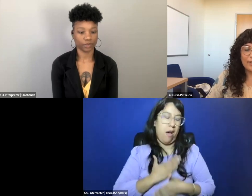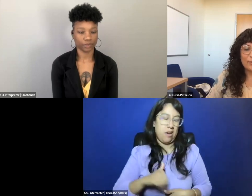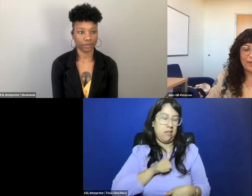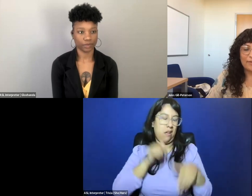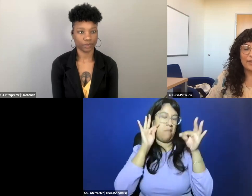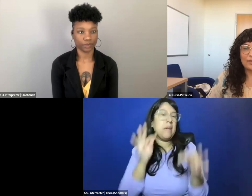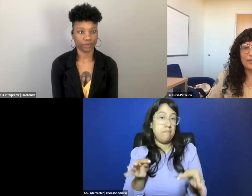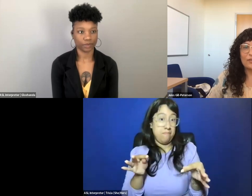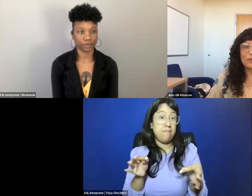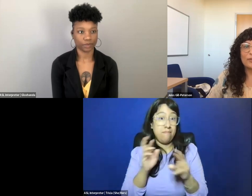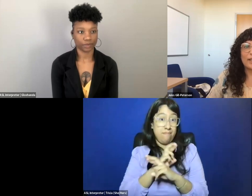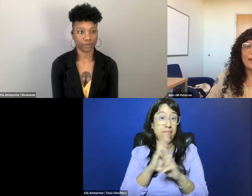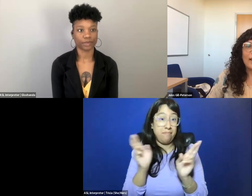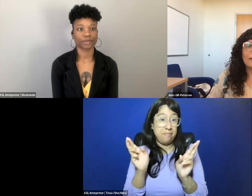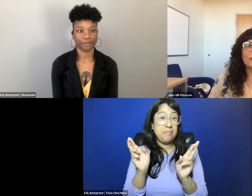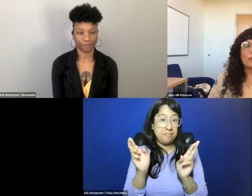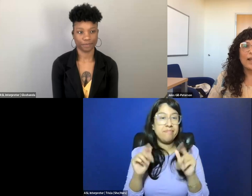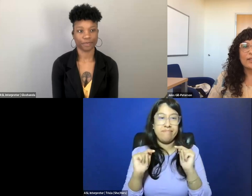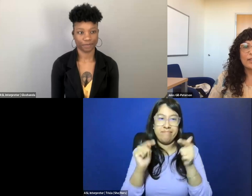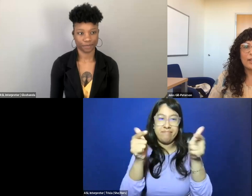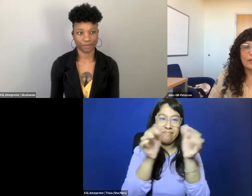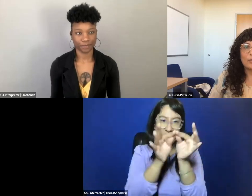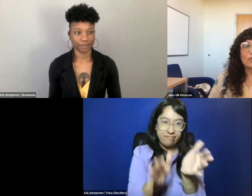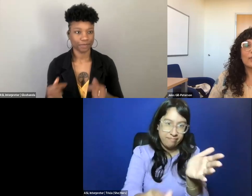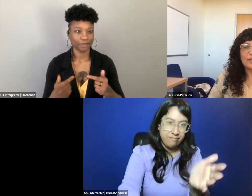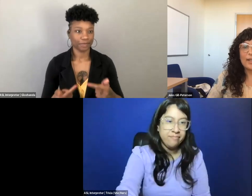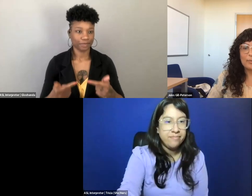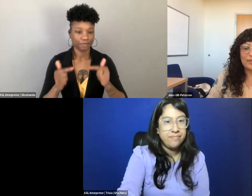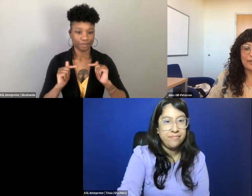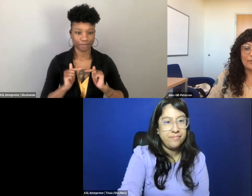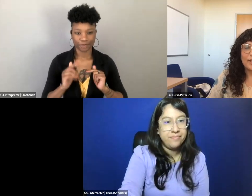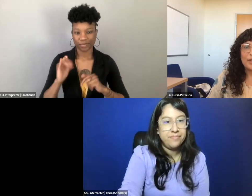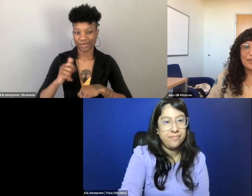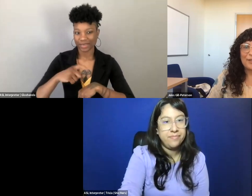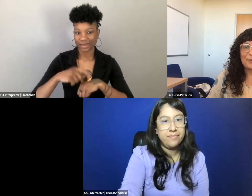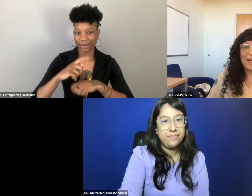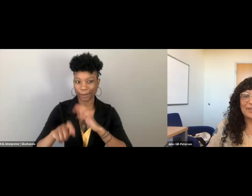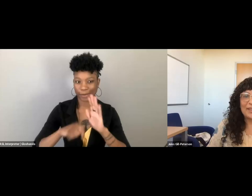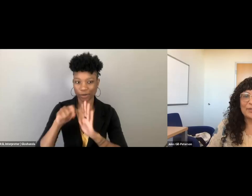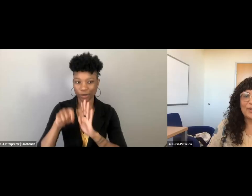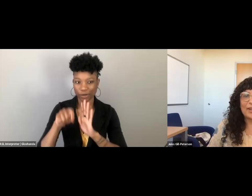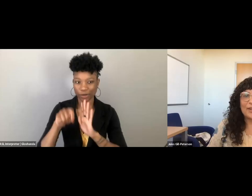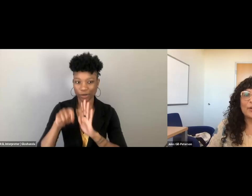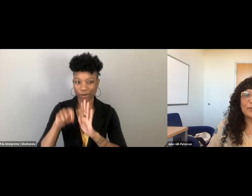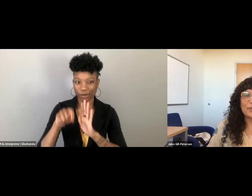So this is a time period where for instance, children, as they're granted certain types of, you know,